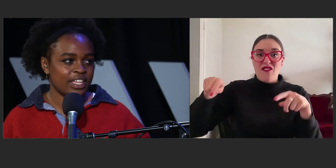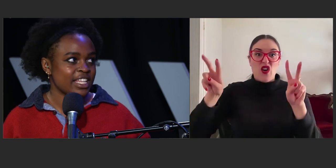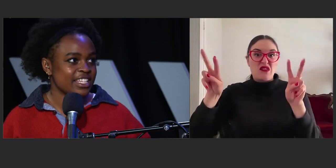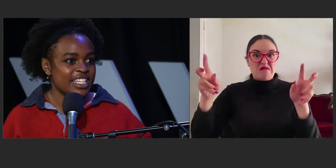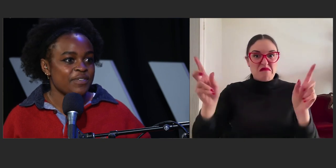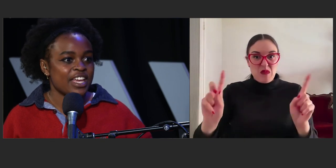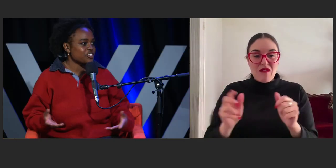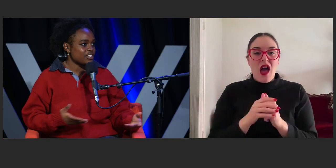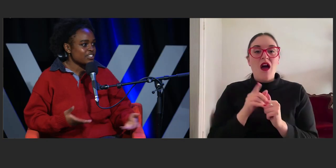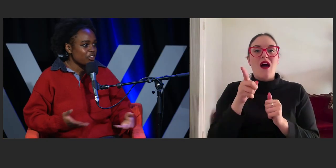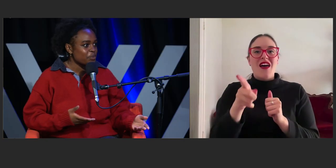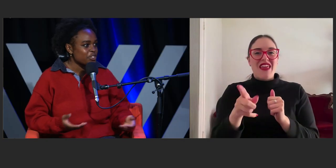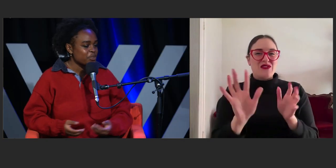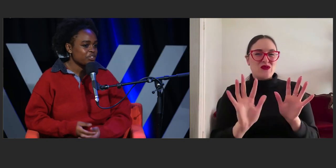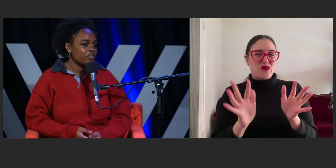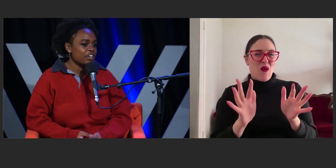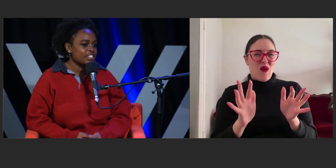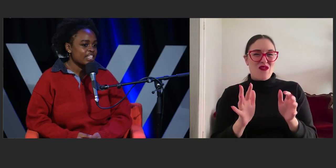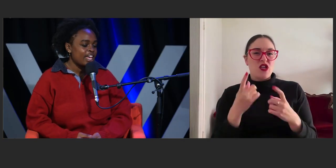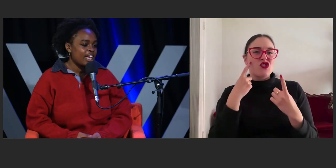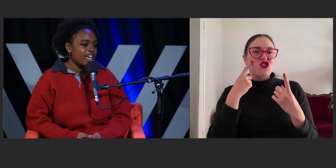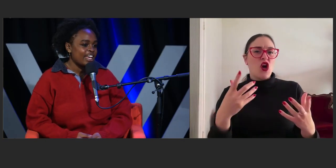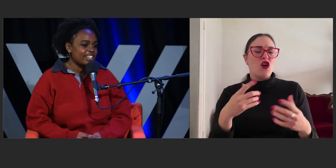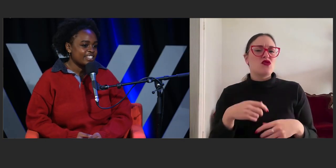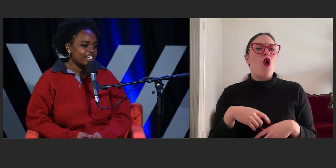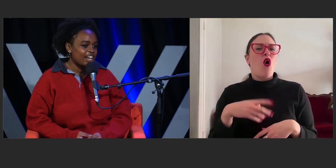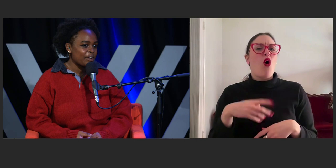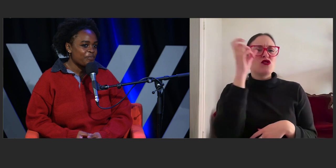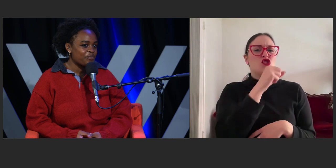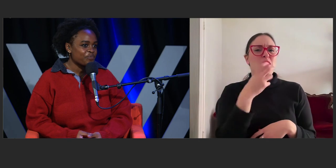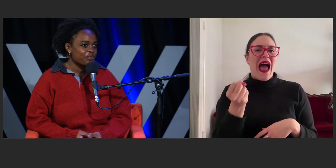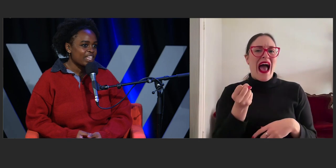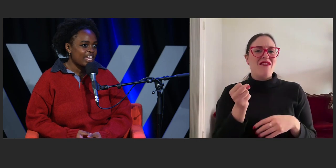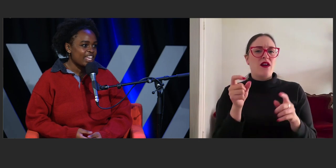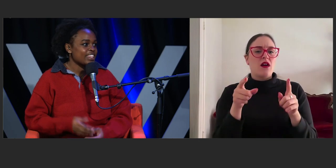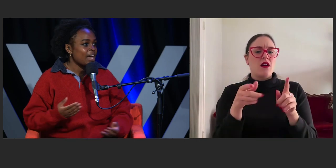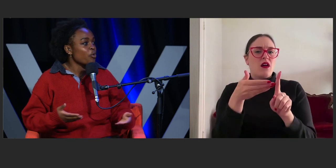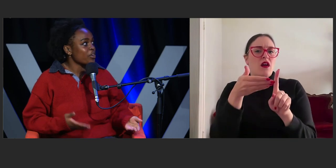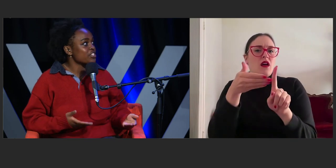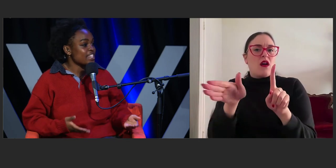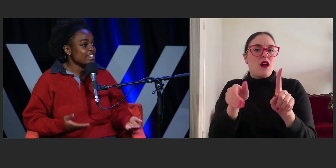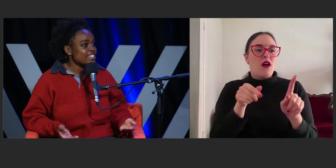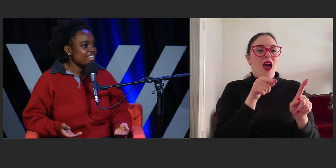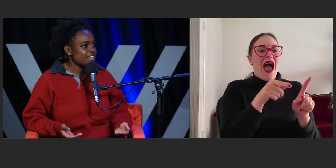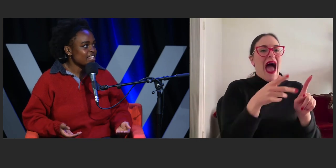that like deviation is synonymous with diverse and that points to that standard